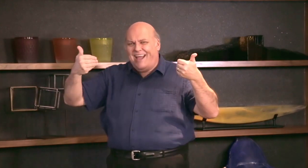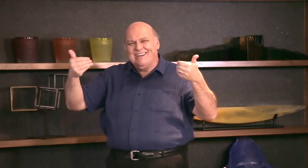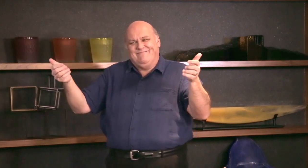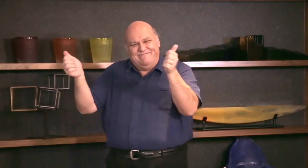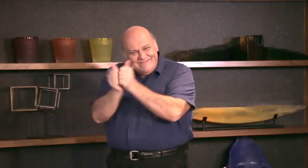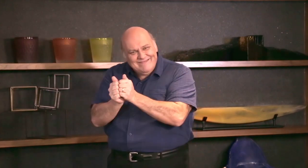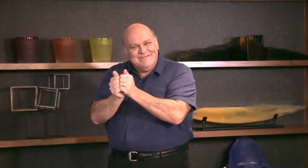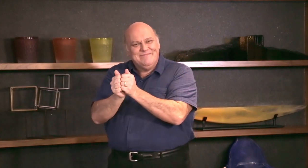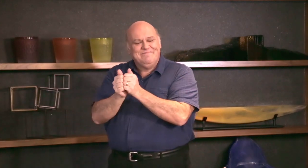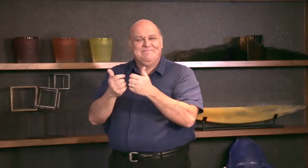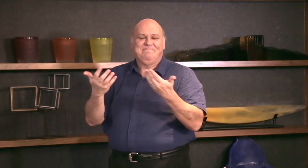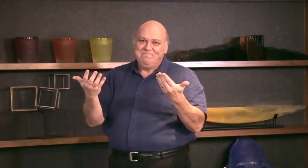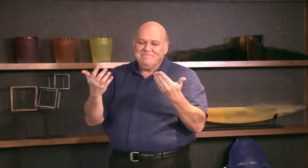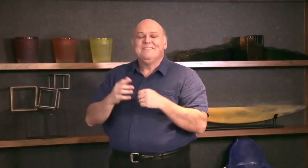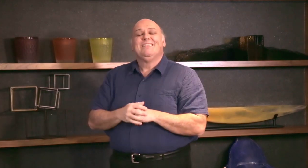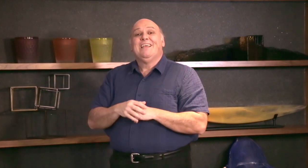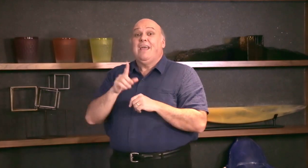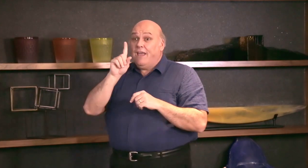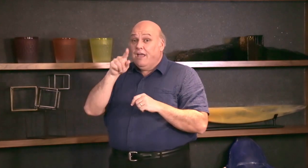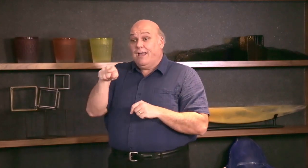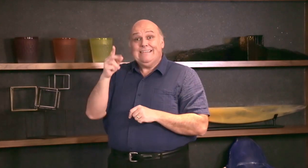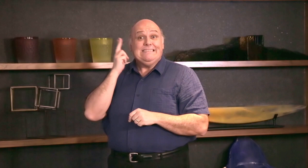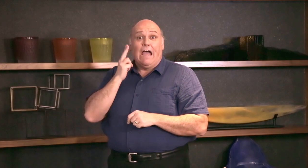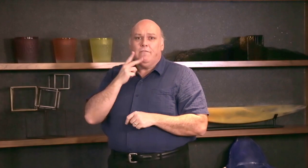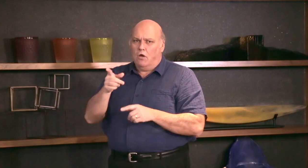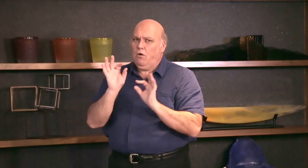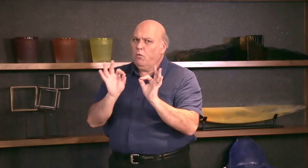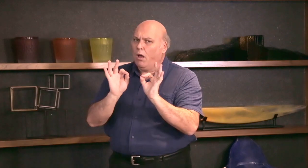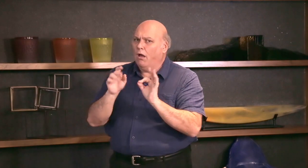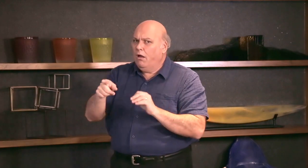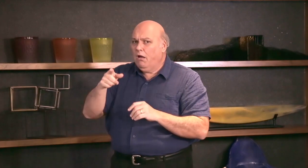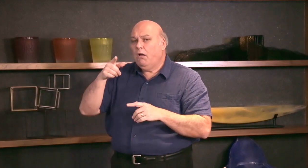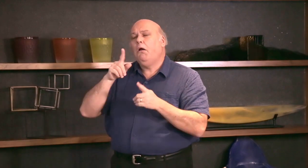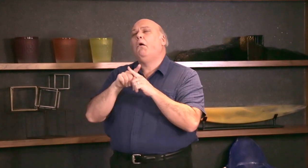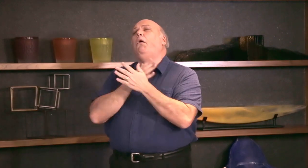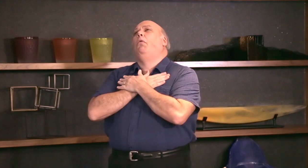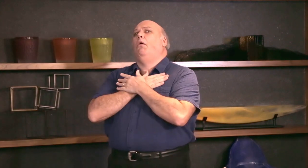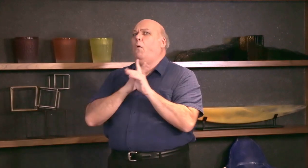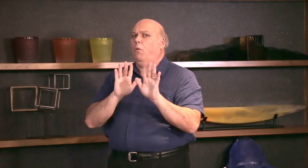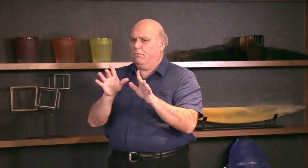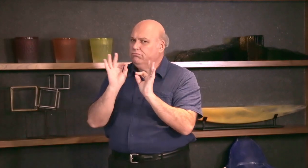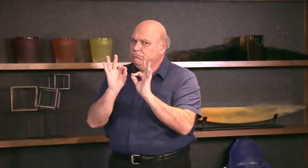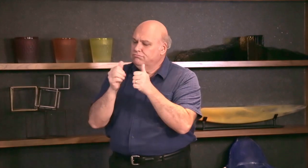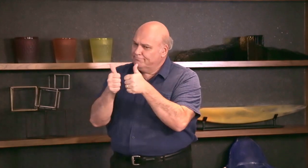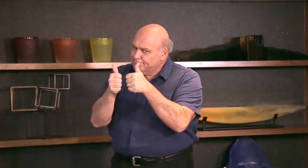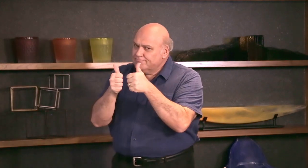I'm glad that Deaf person is alright and nothing happened to him,